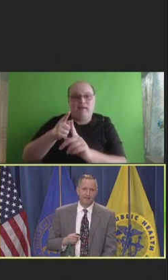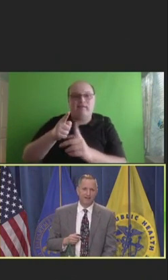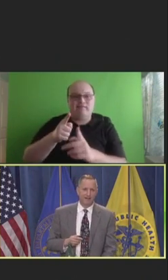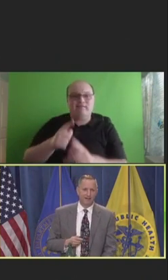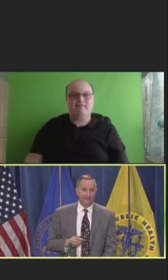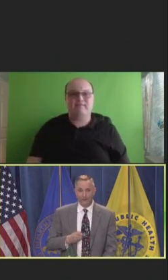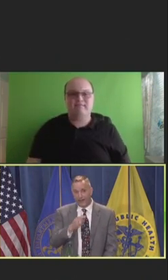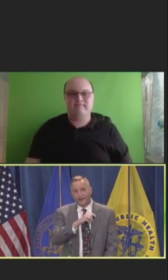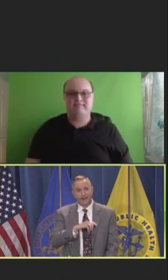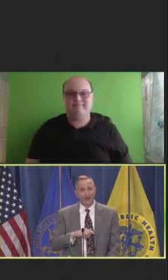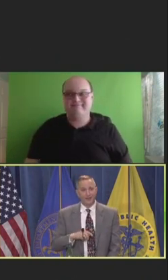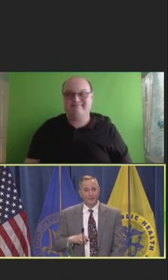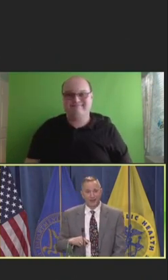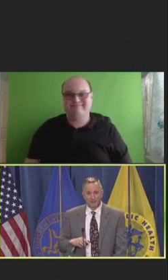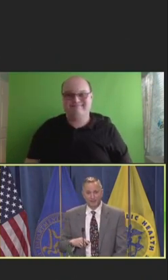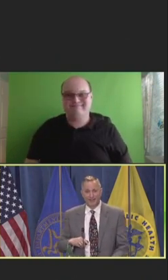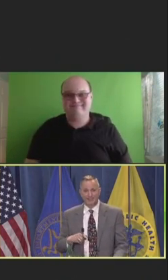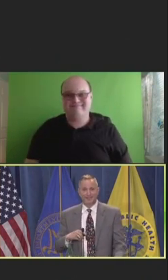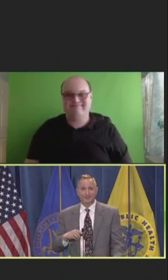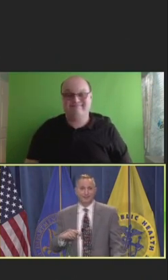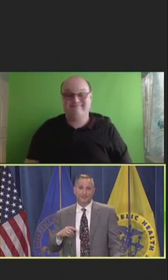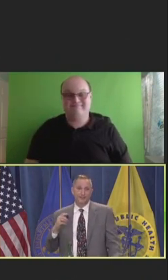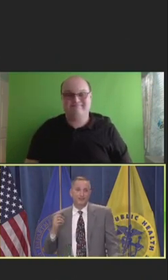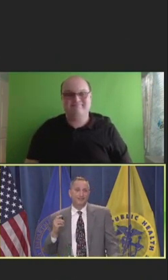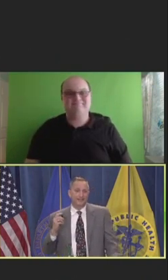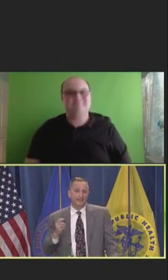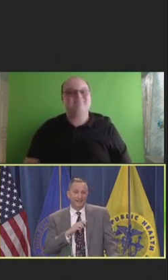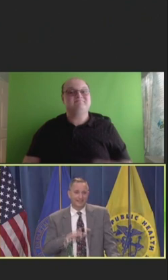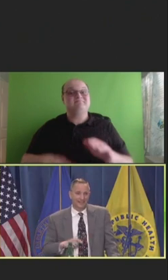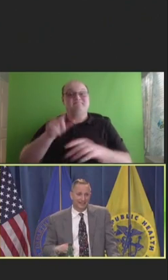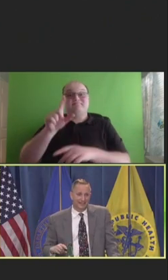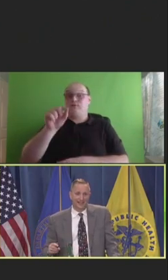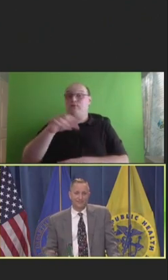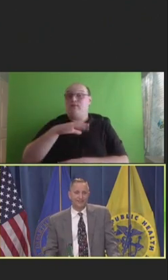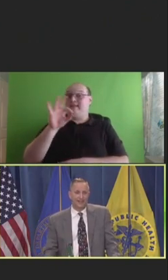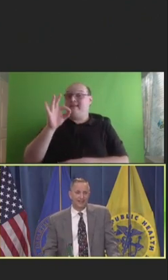I feel kind of like Nostradamus when I see this, which is in 2019, I was saying that